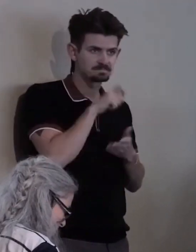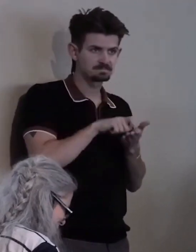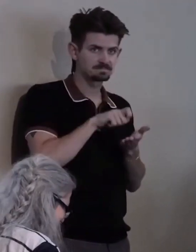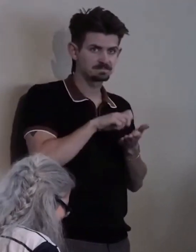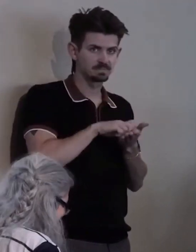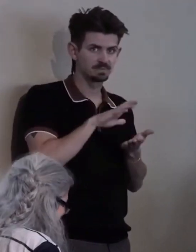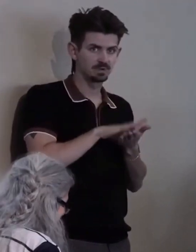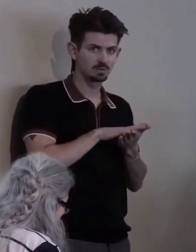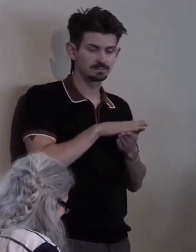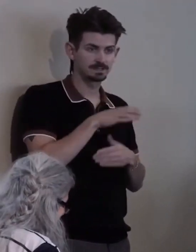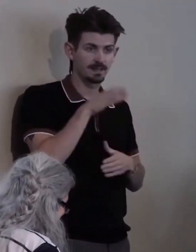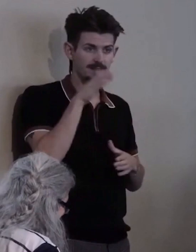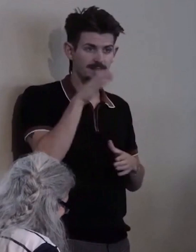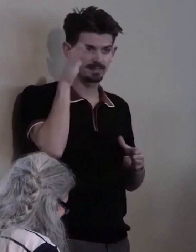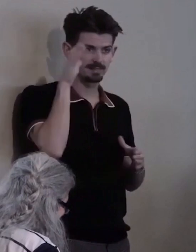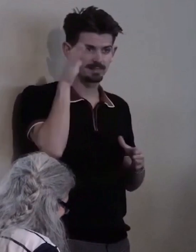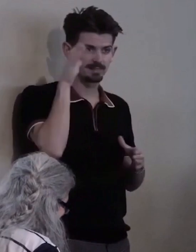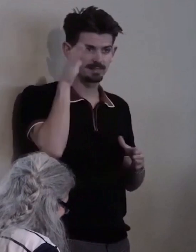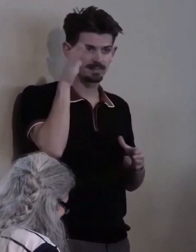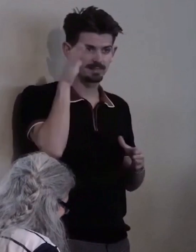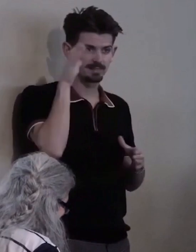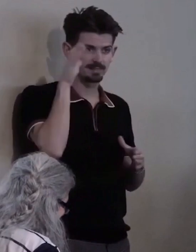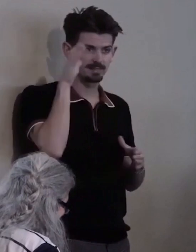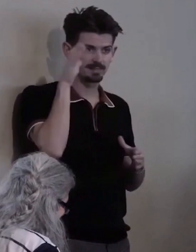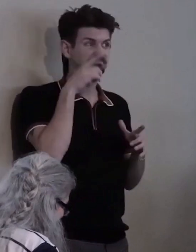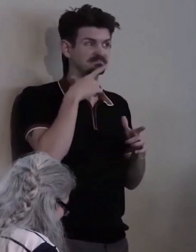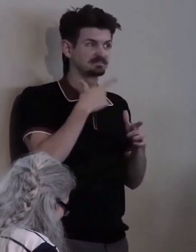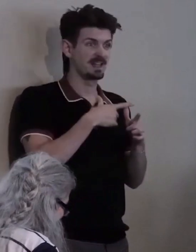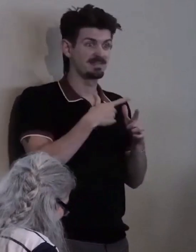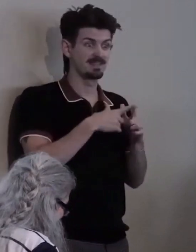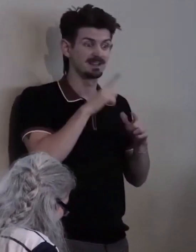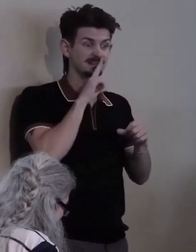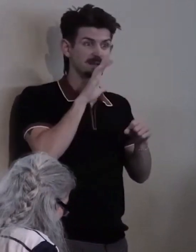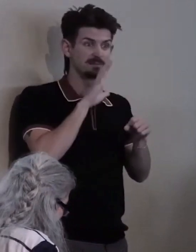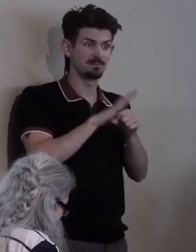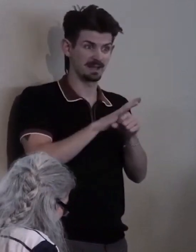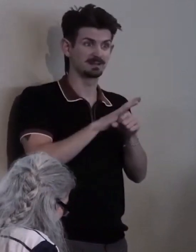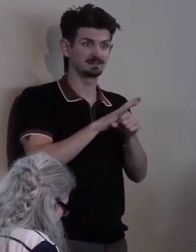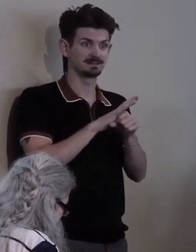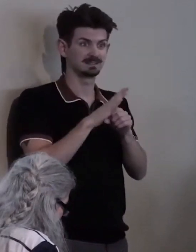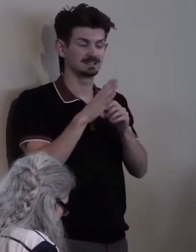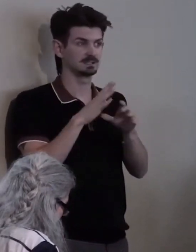and commit to take action in their particular domain.